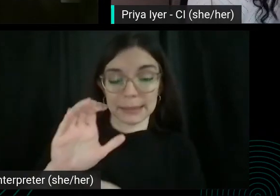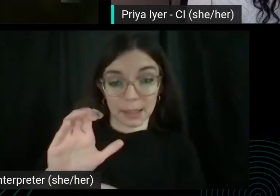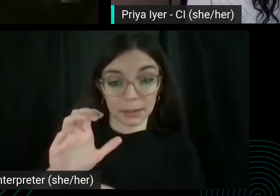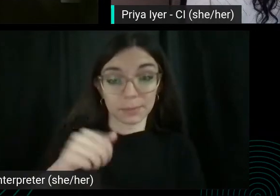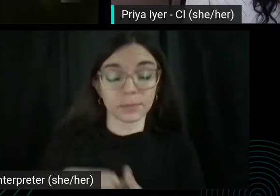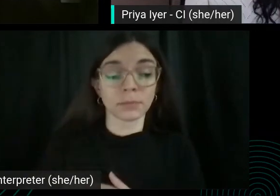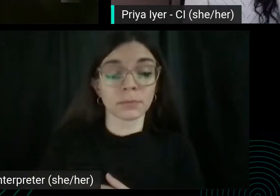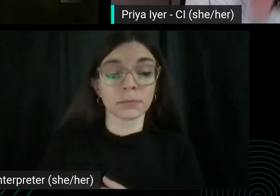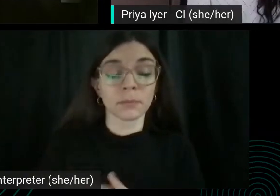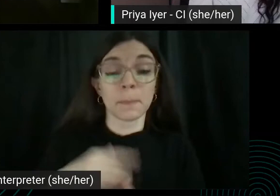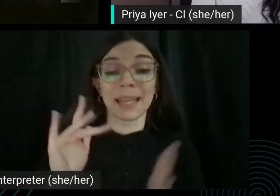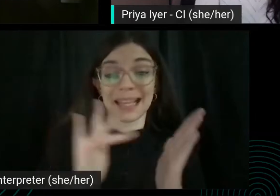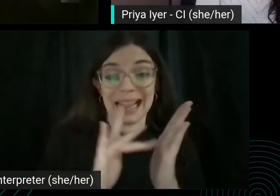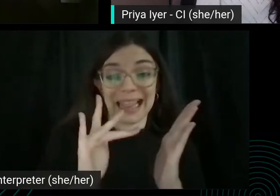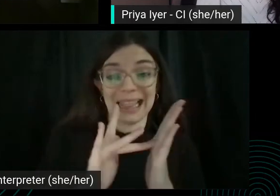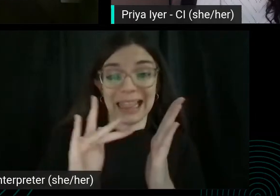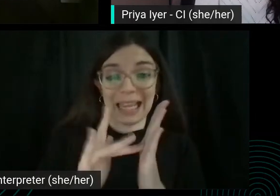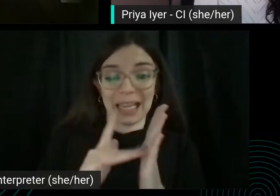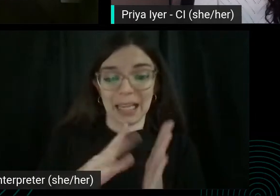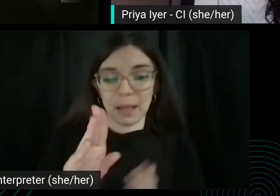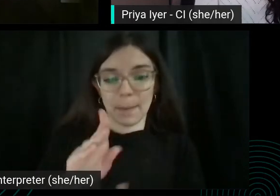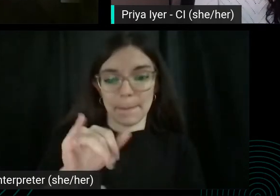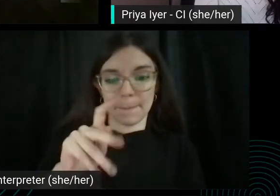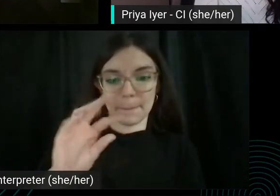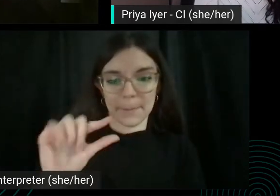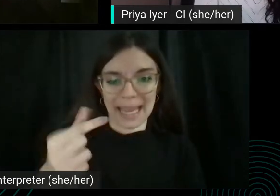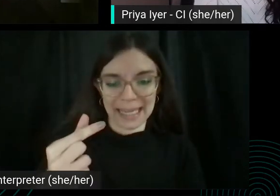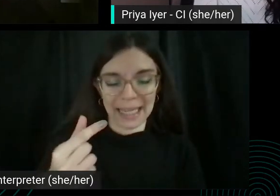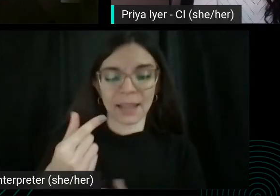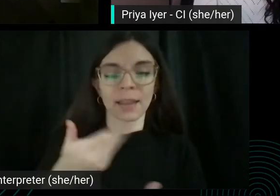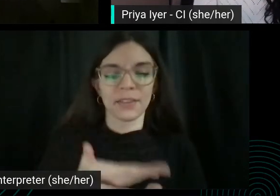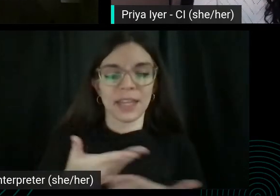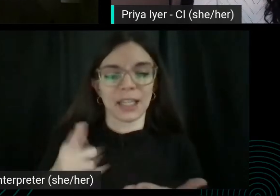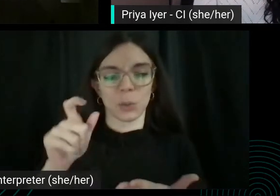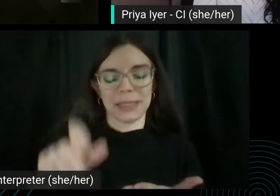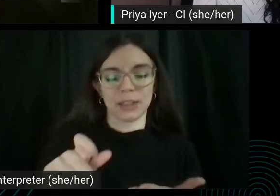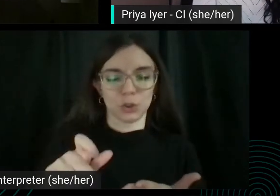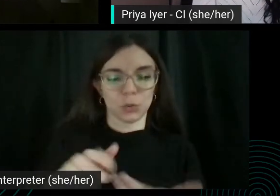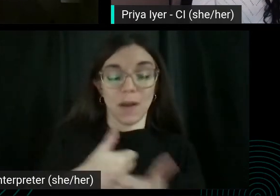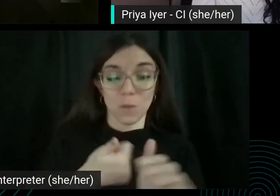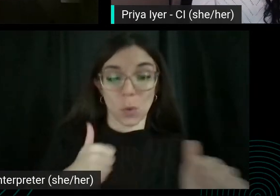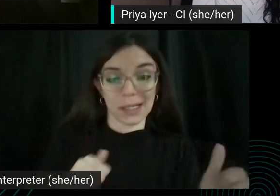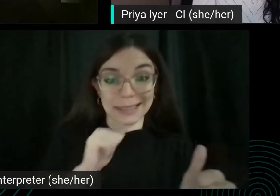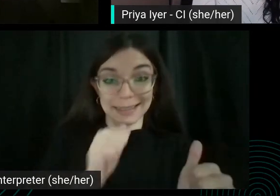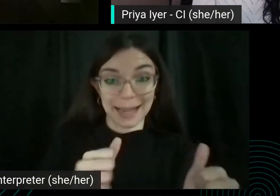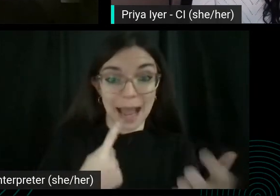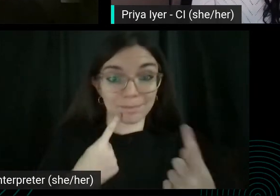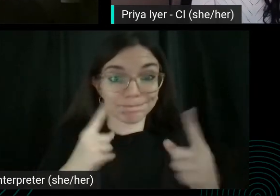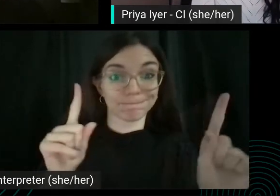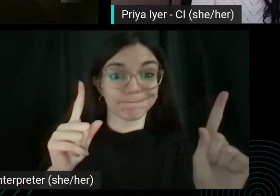See the thing you want to avoid is not delivering or like stalling on